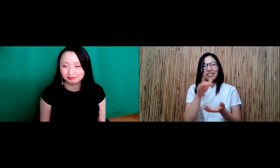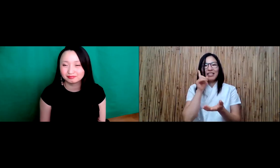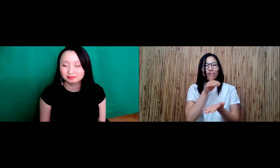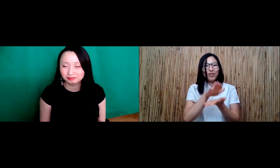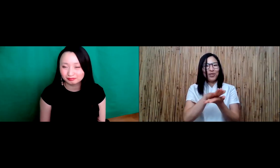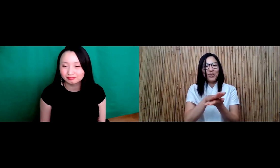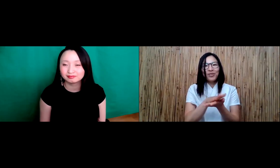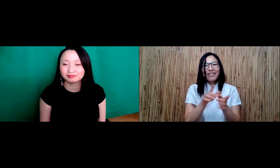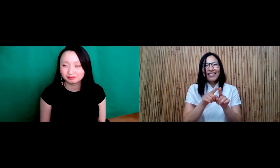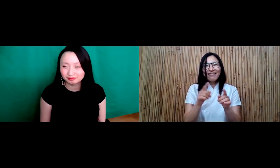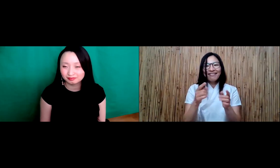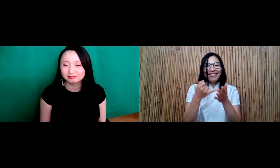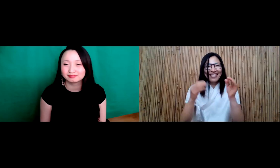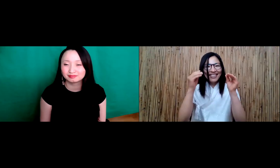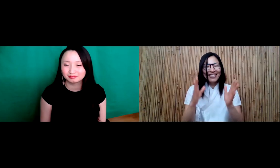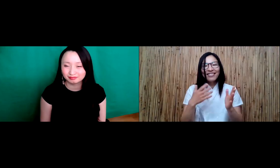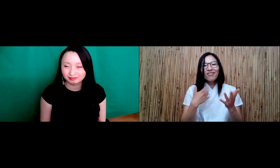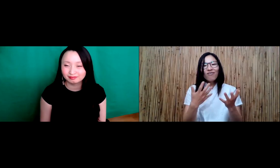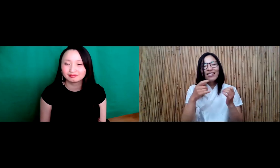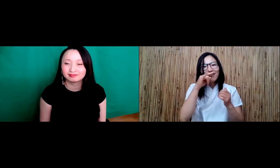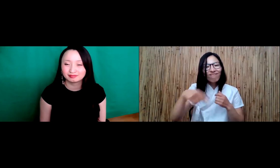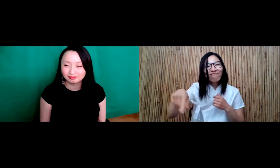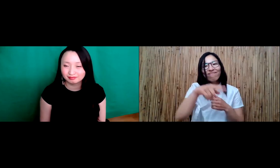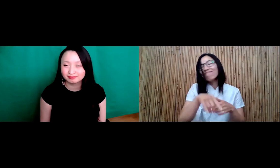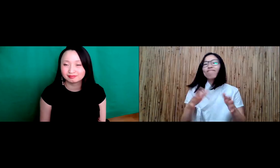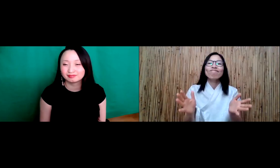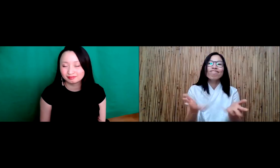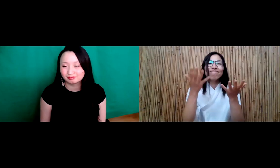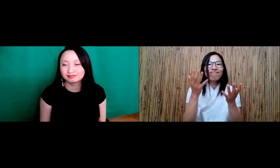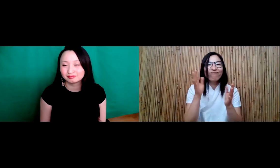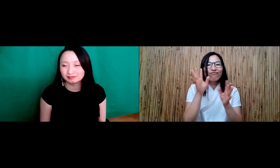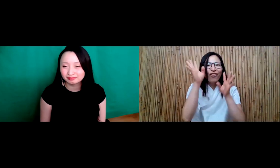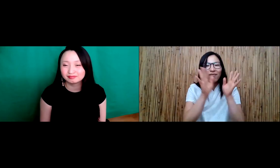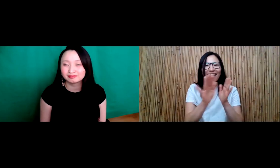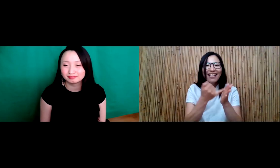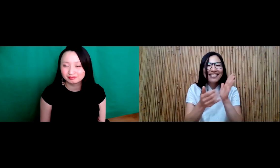And now I work at a school as an art teacher and I want to